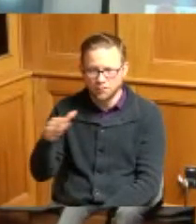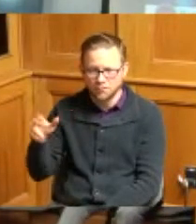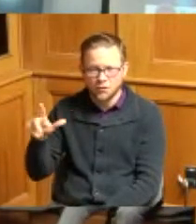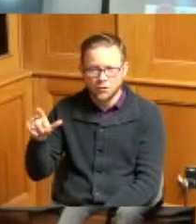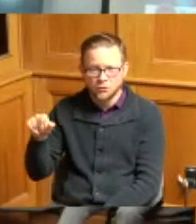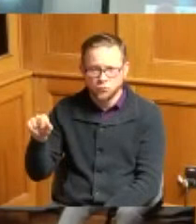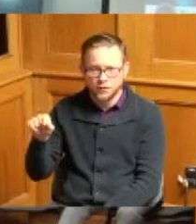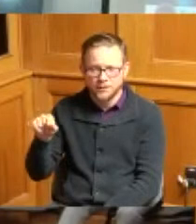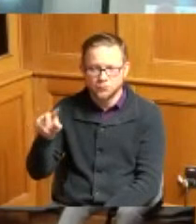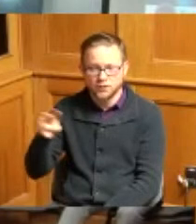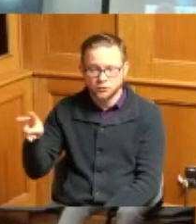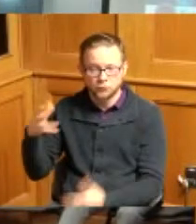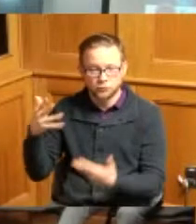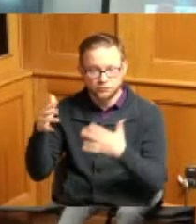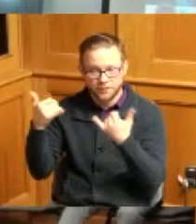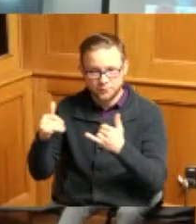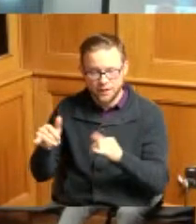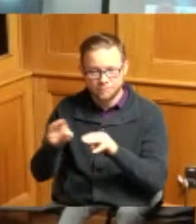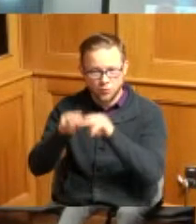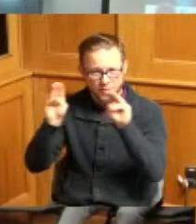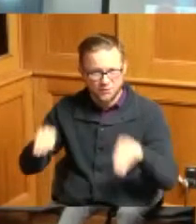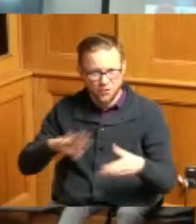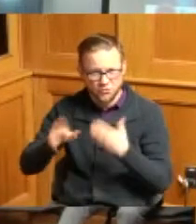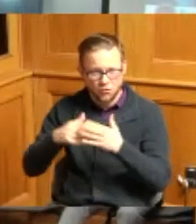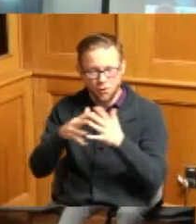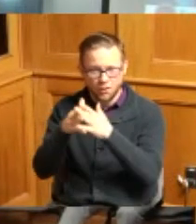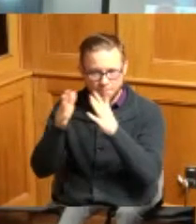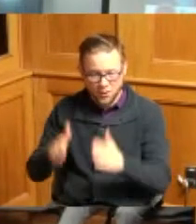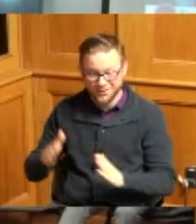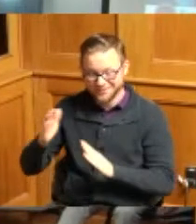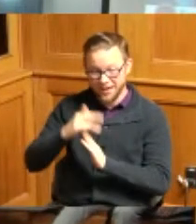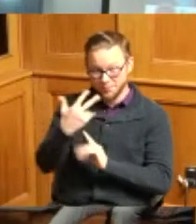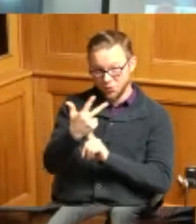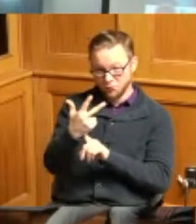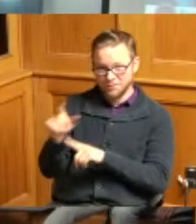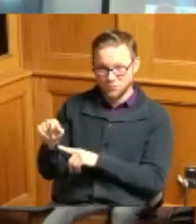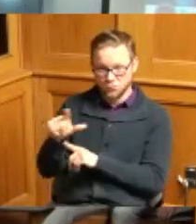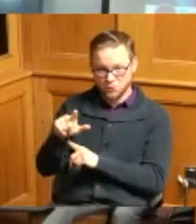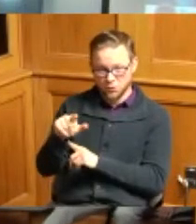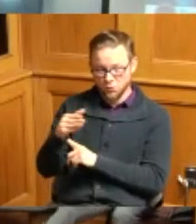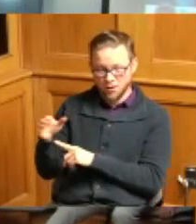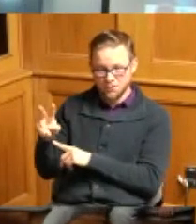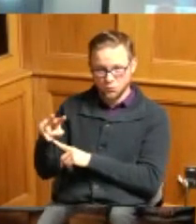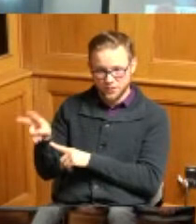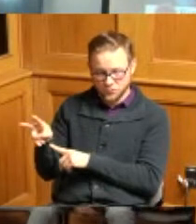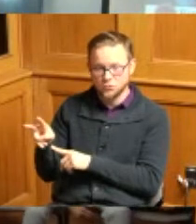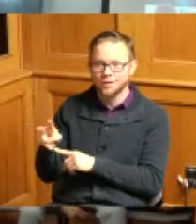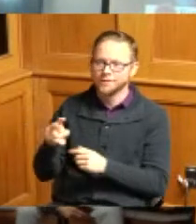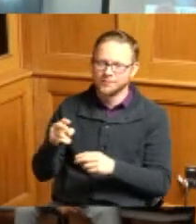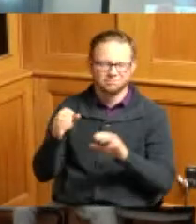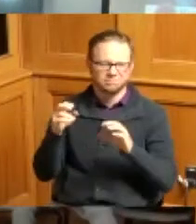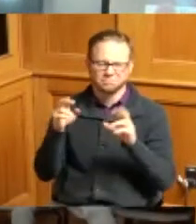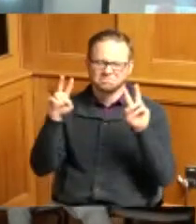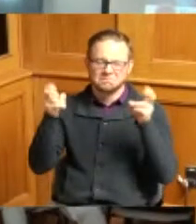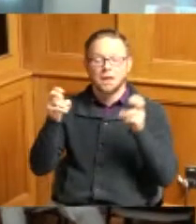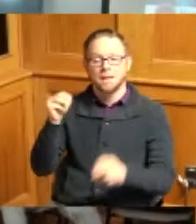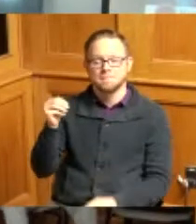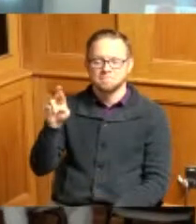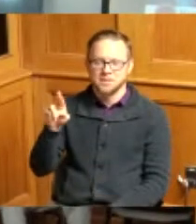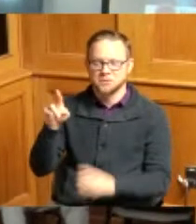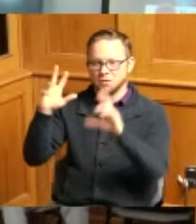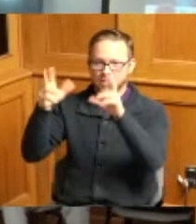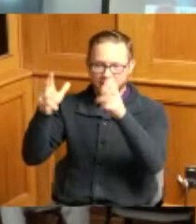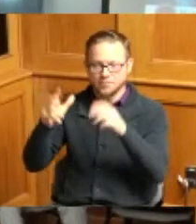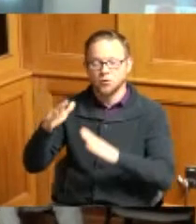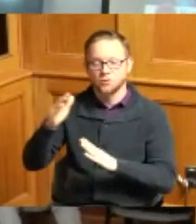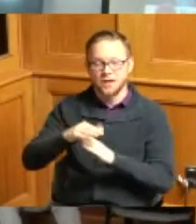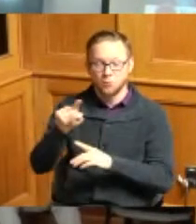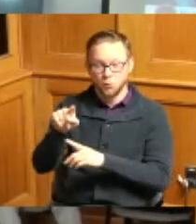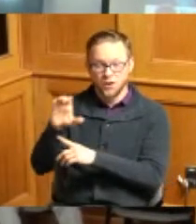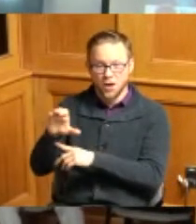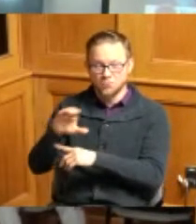top three candidate for 2021-22 Mr basketball top 100 national recruit and top 20 point